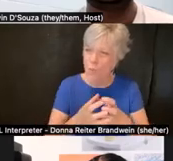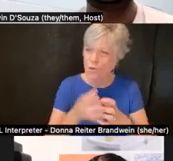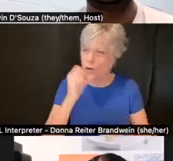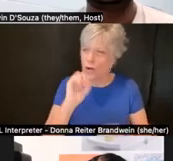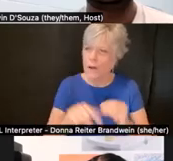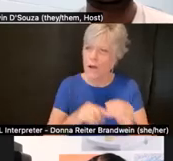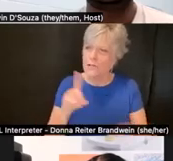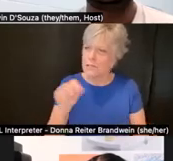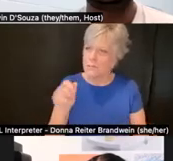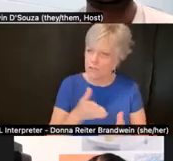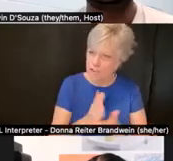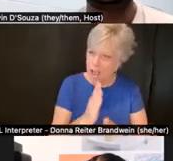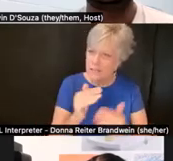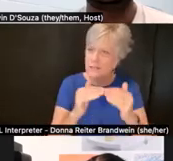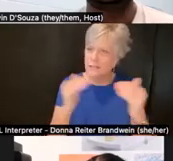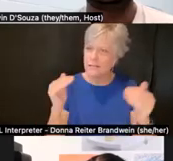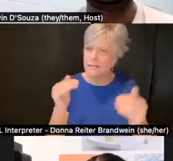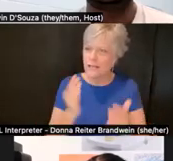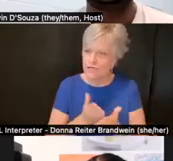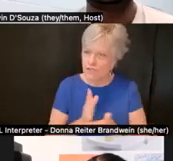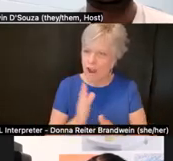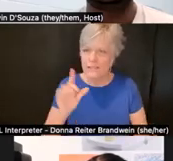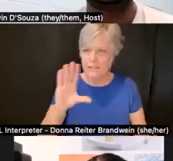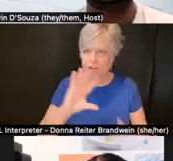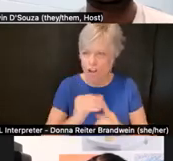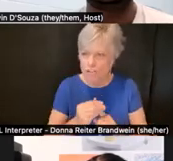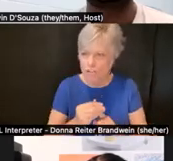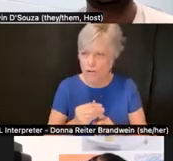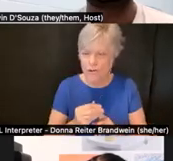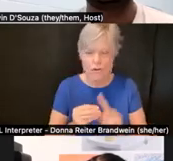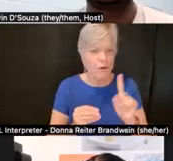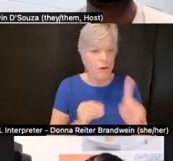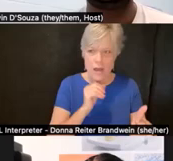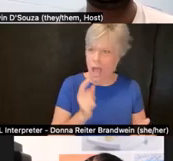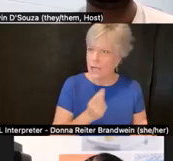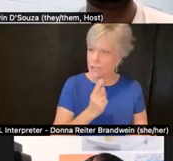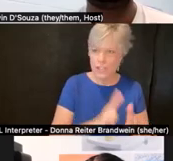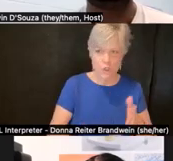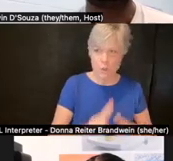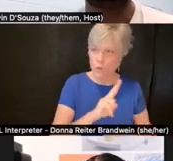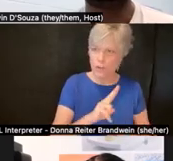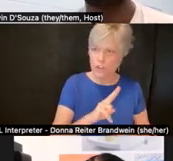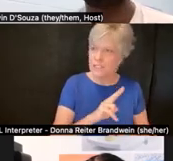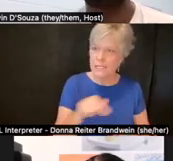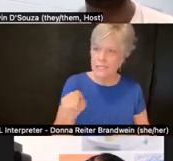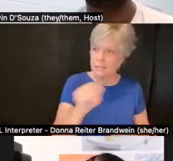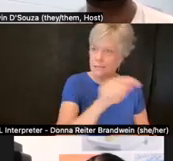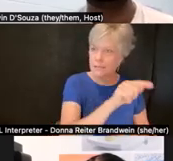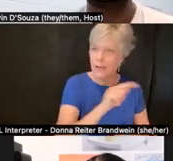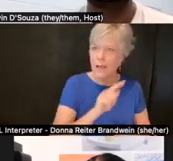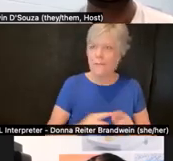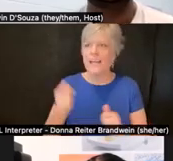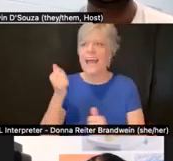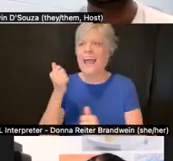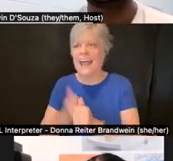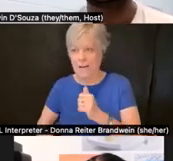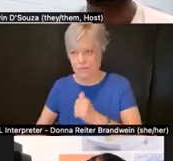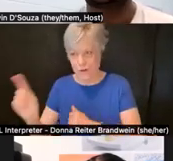disability rights, and disability culture, not just at universities but everywhere, this is one of the ways forward.